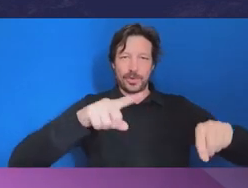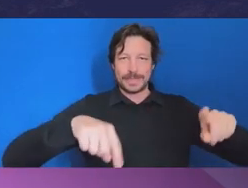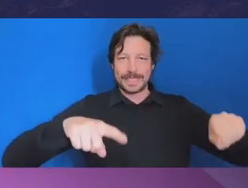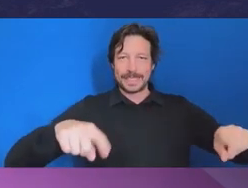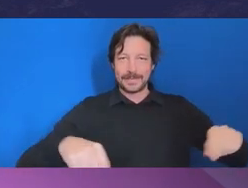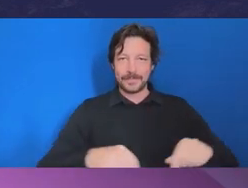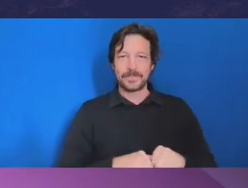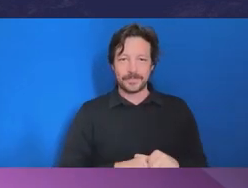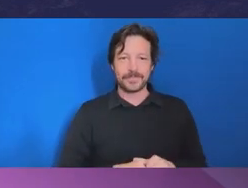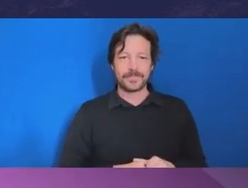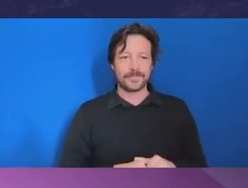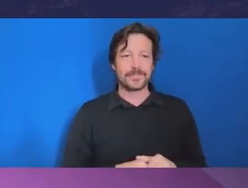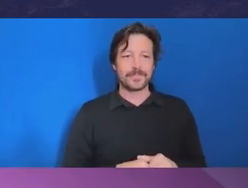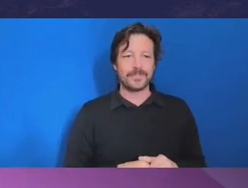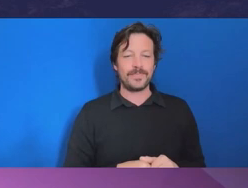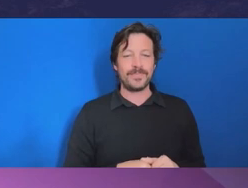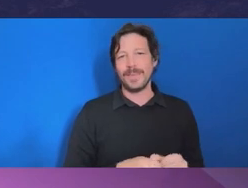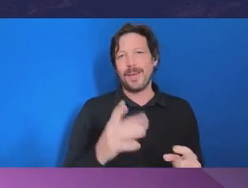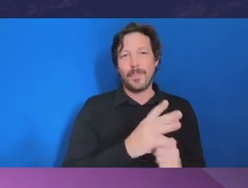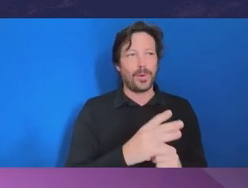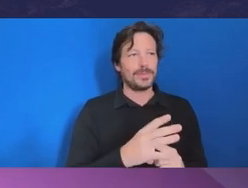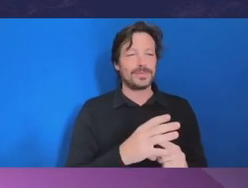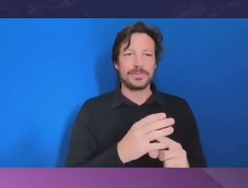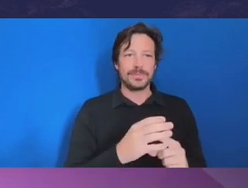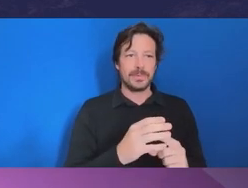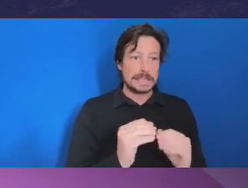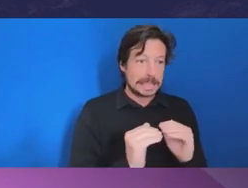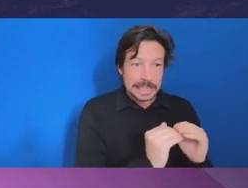I think for any organization, particularly the integrity, is to have diversity.